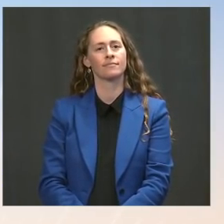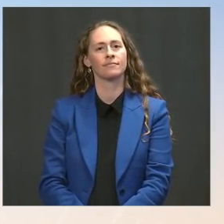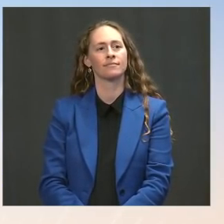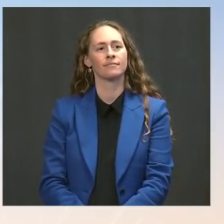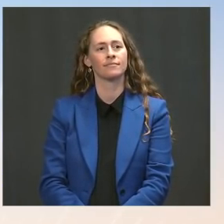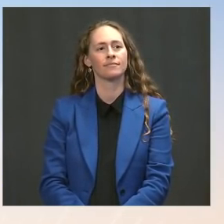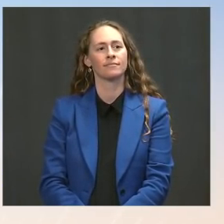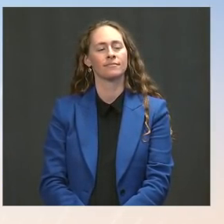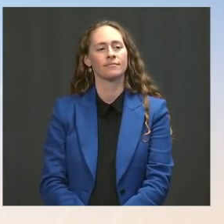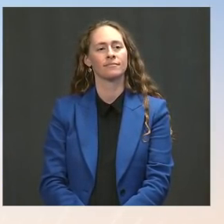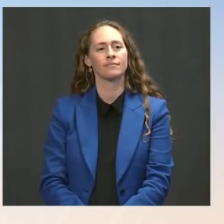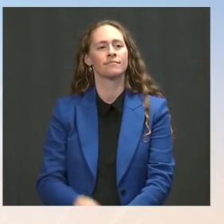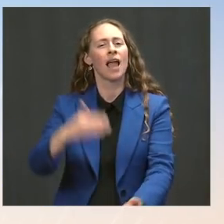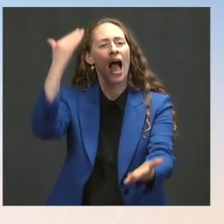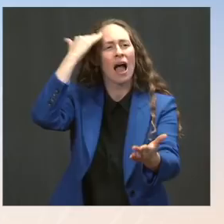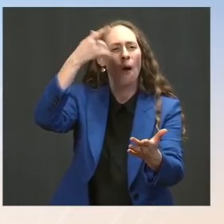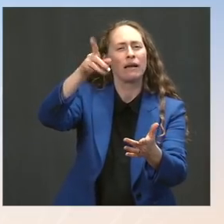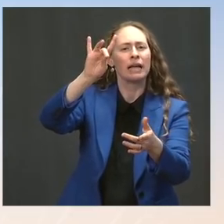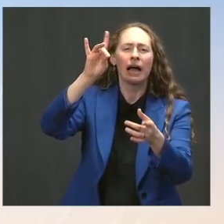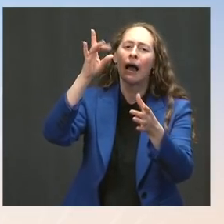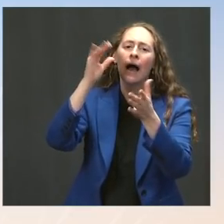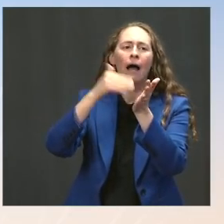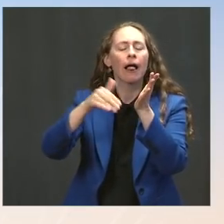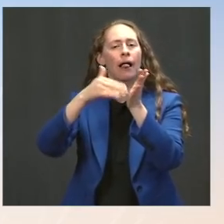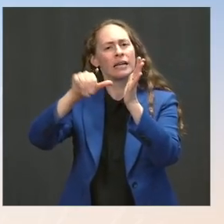Can you talk a little bit about the science